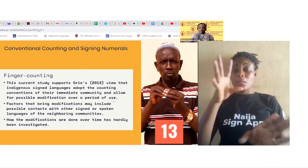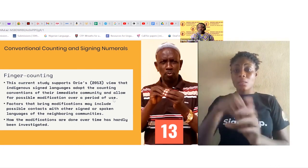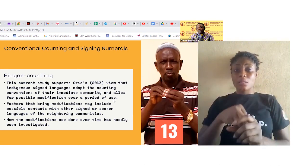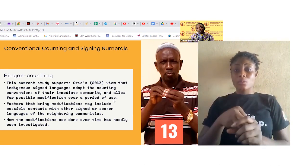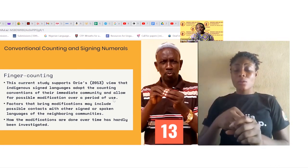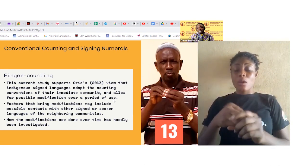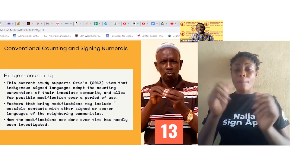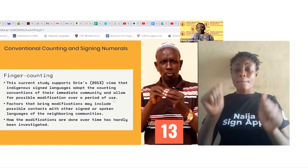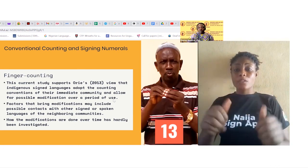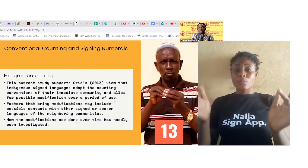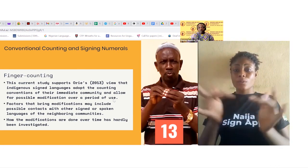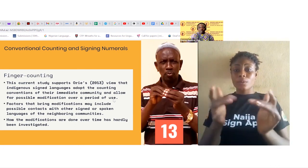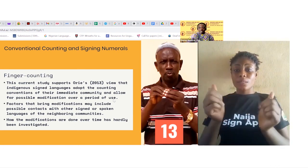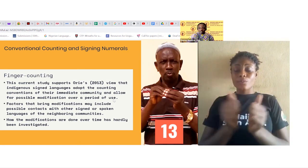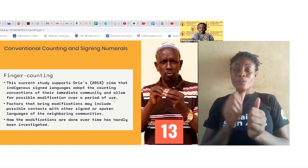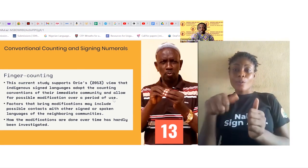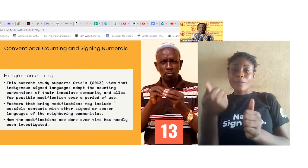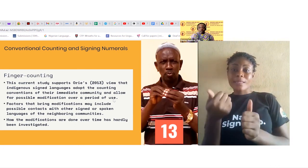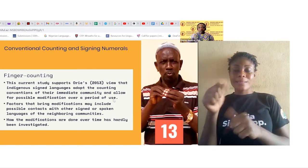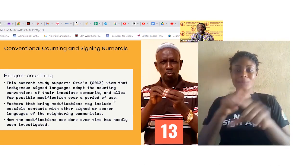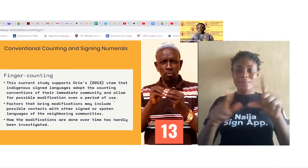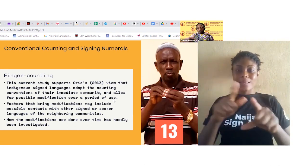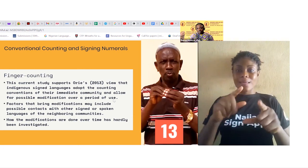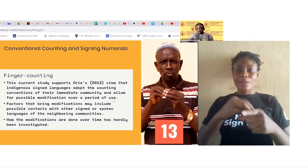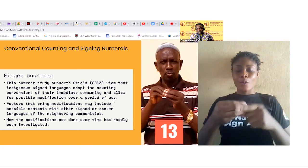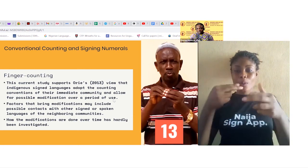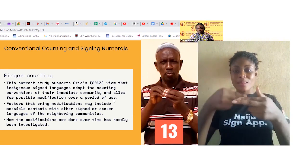with other signed or spoken languages of the neighboring communities